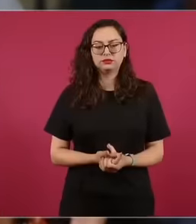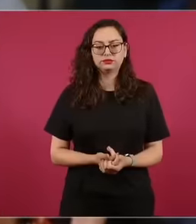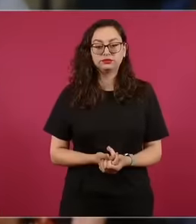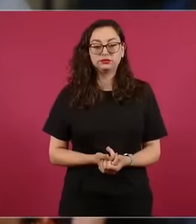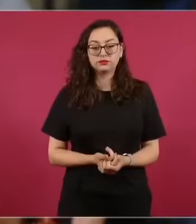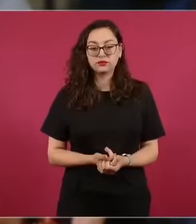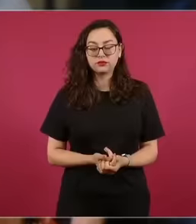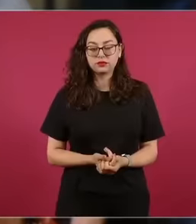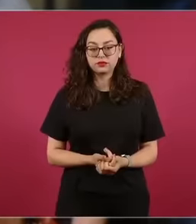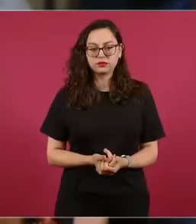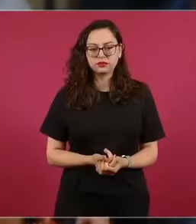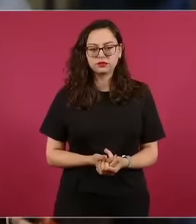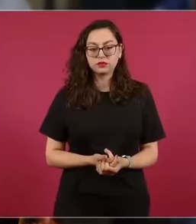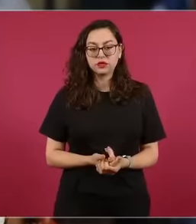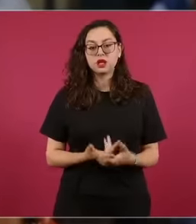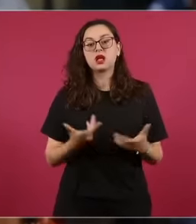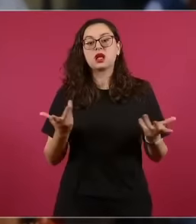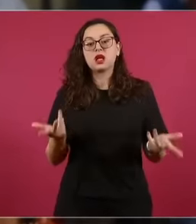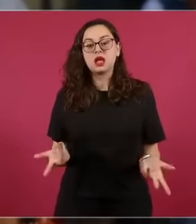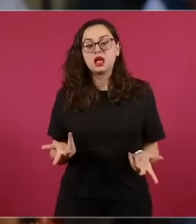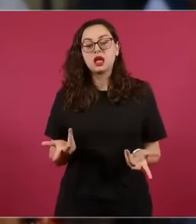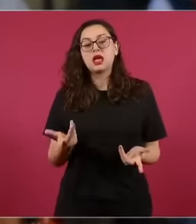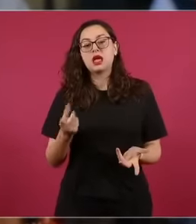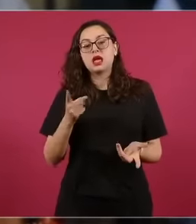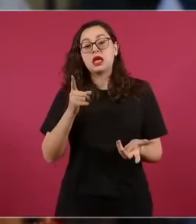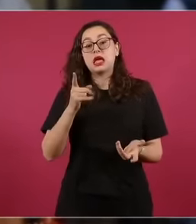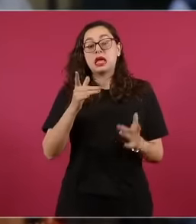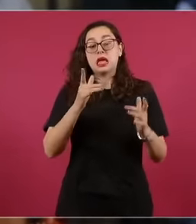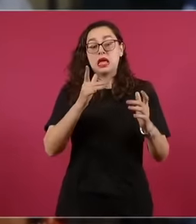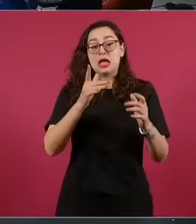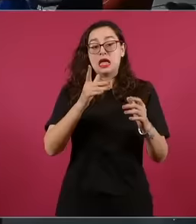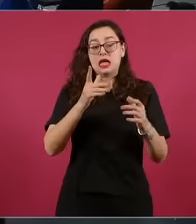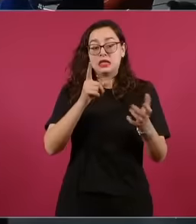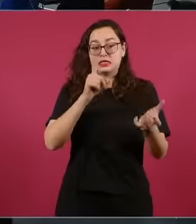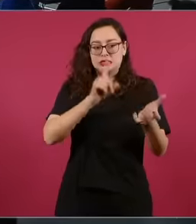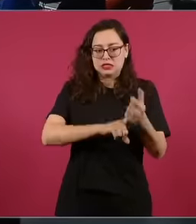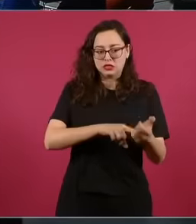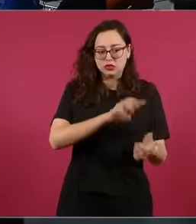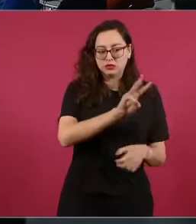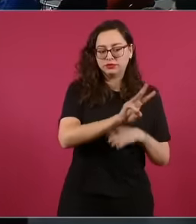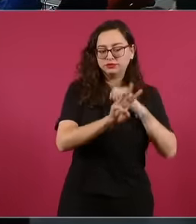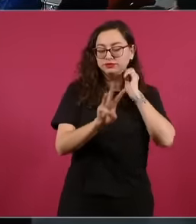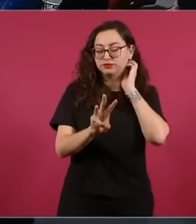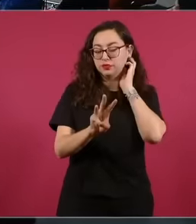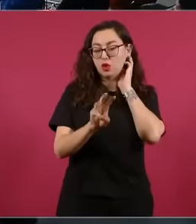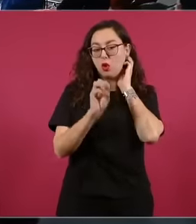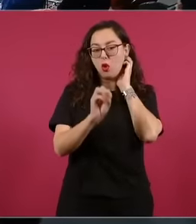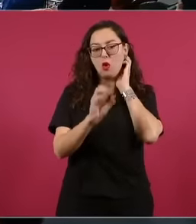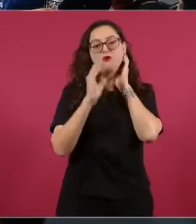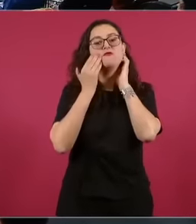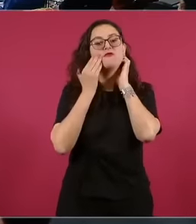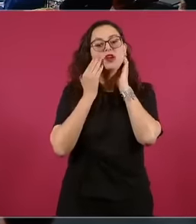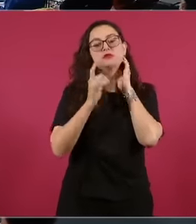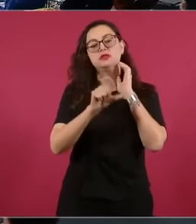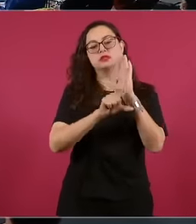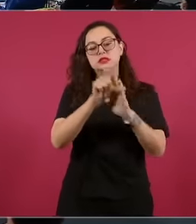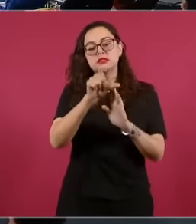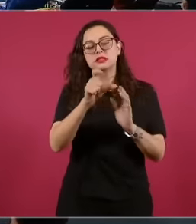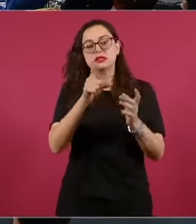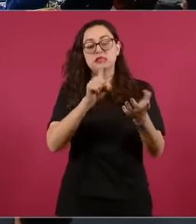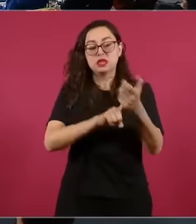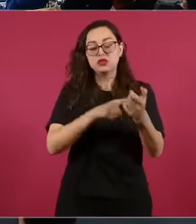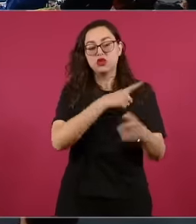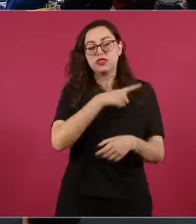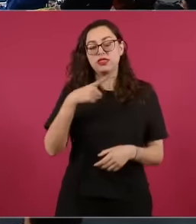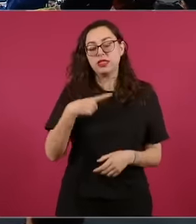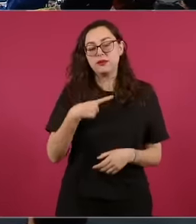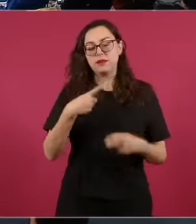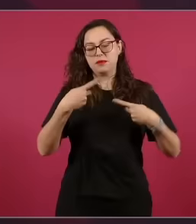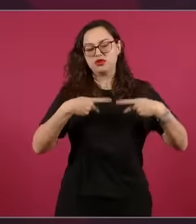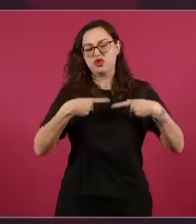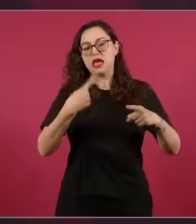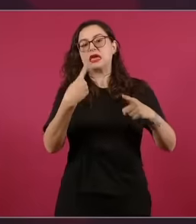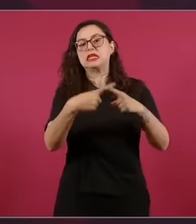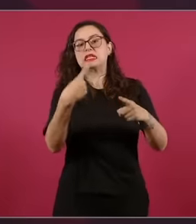No, I do not agree with that because we have to guarantee freedoms,